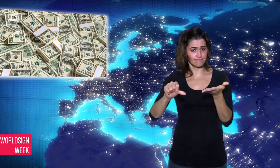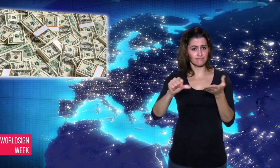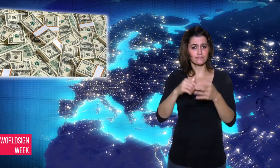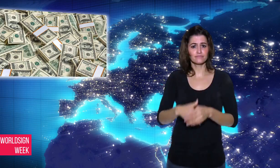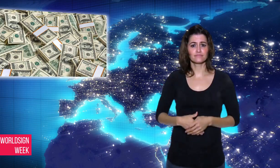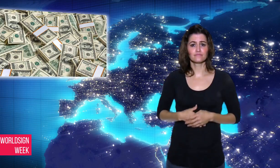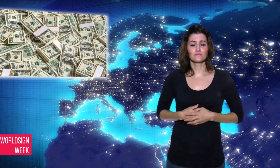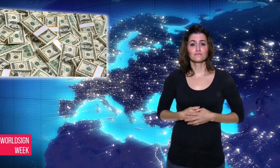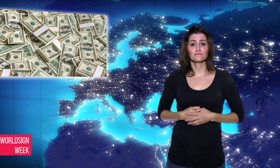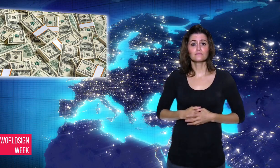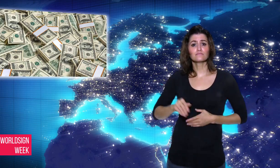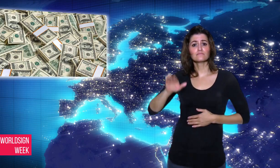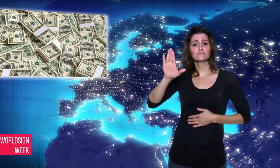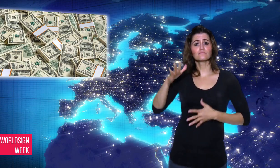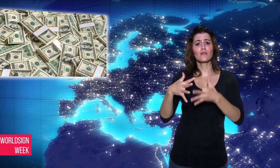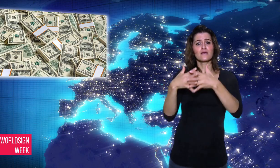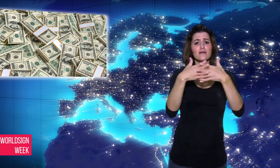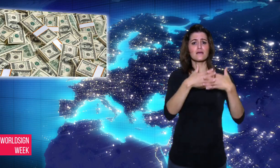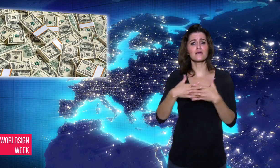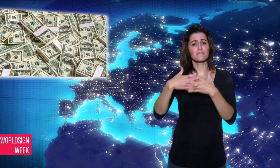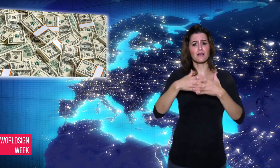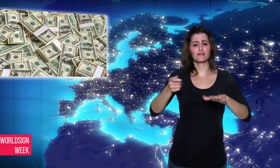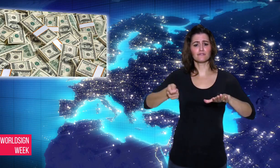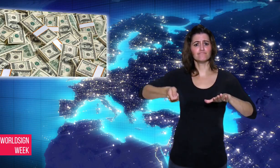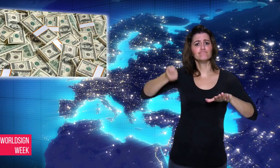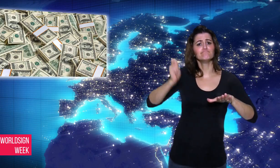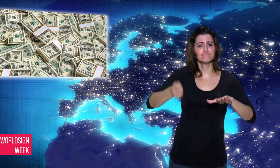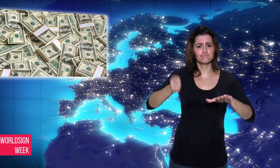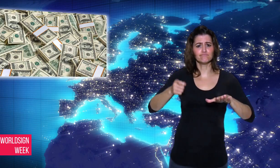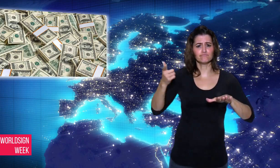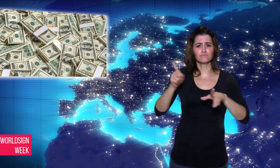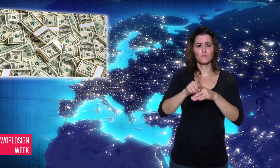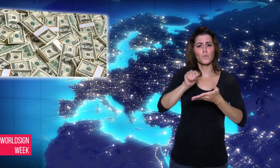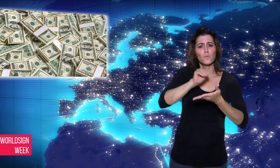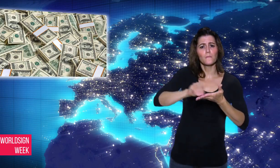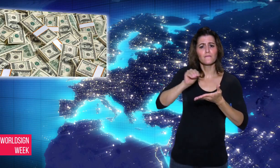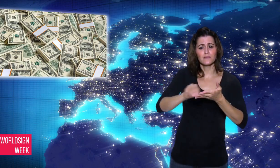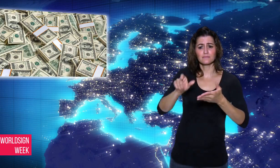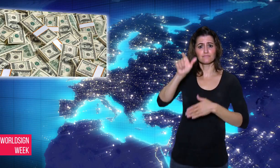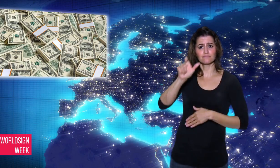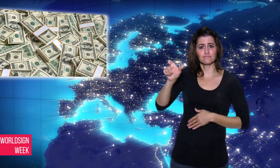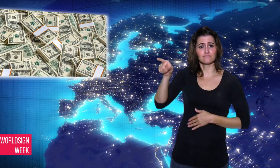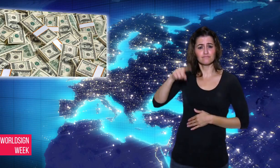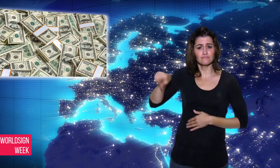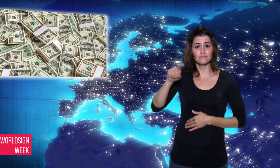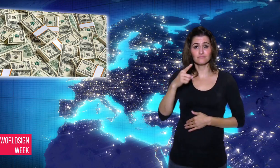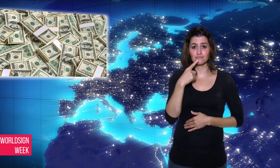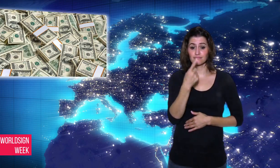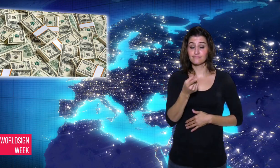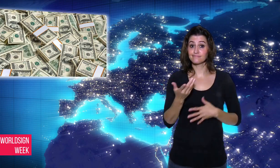medical staff did not have interpreter